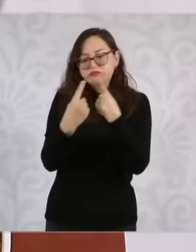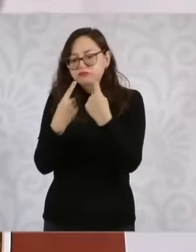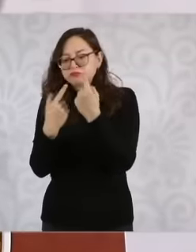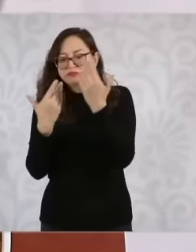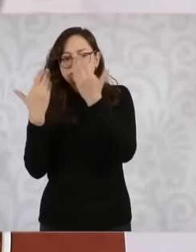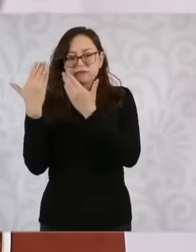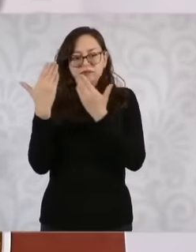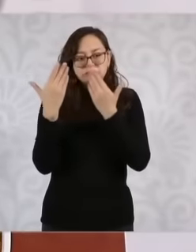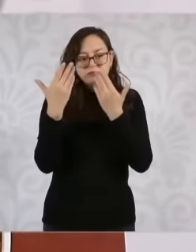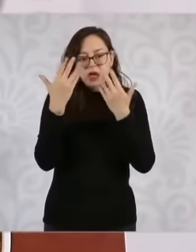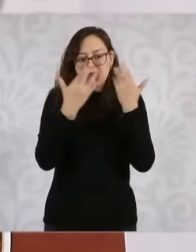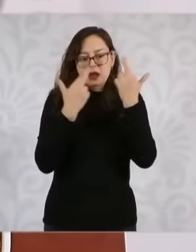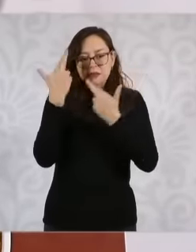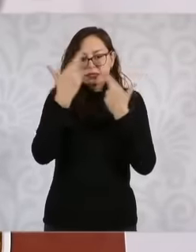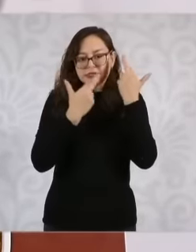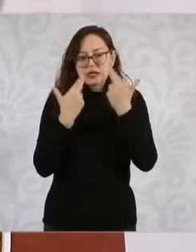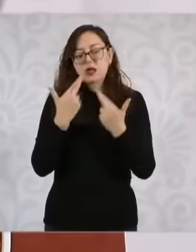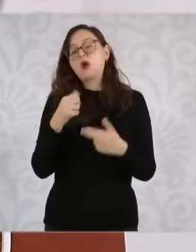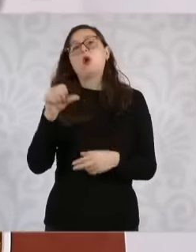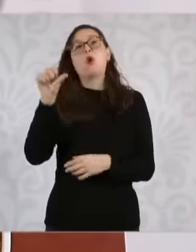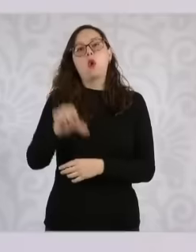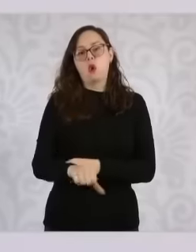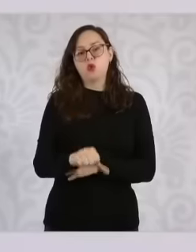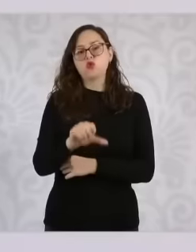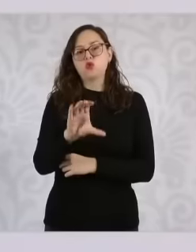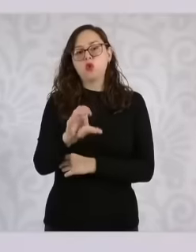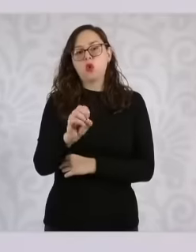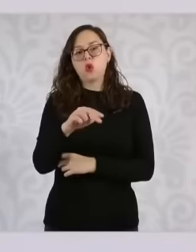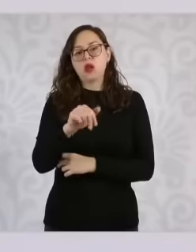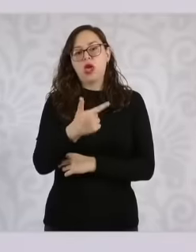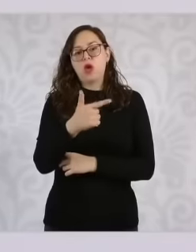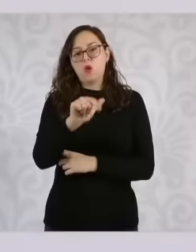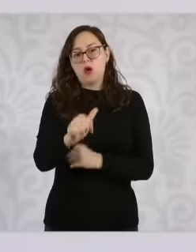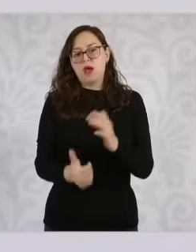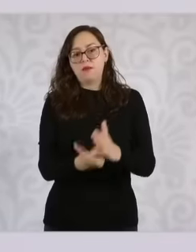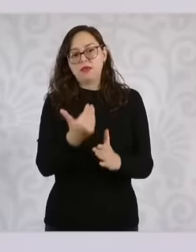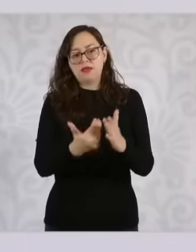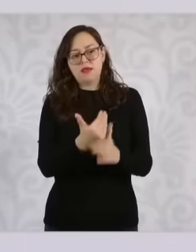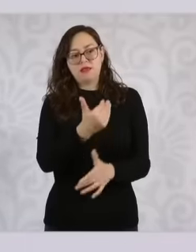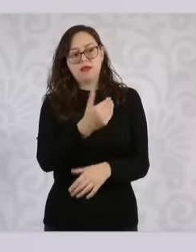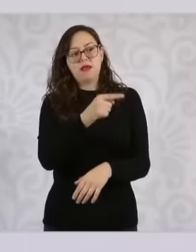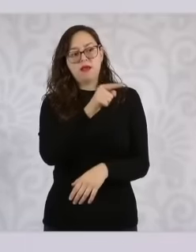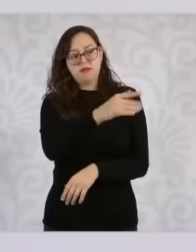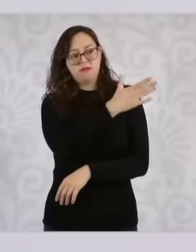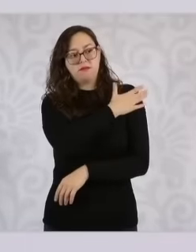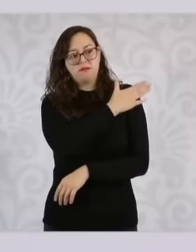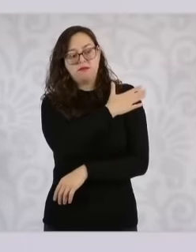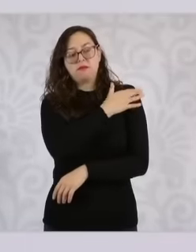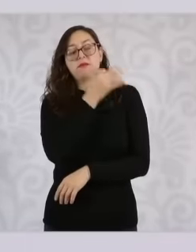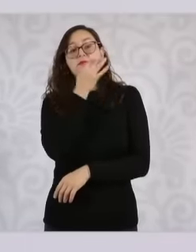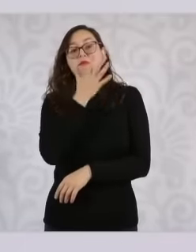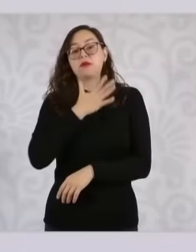Conagua informed me this morning are four pumping plants in Acapulco. One of them is